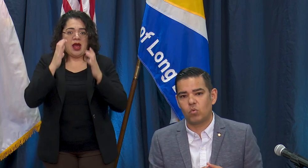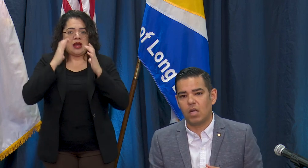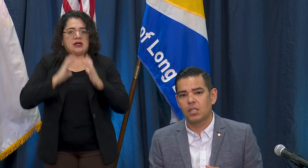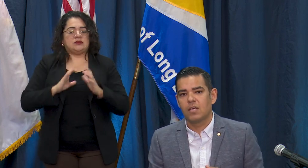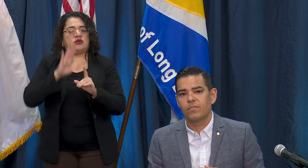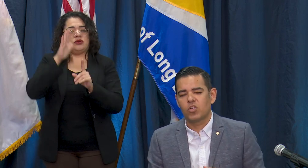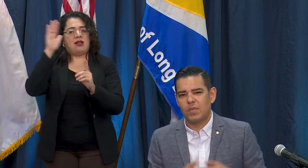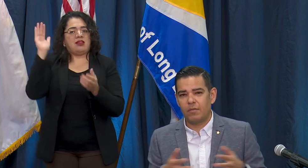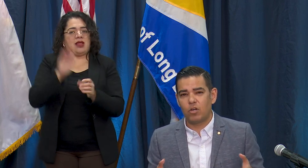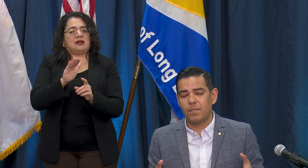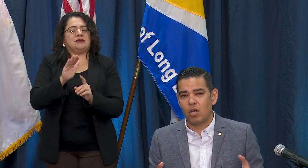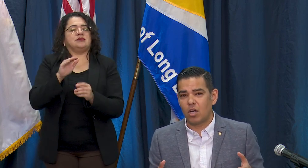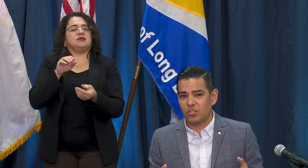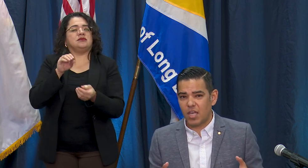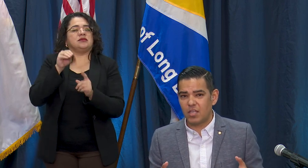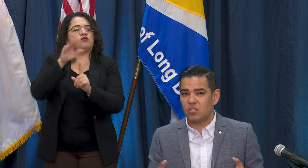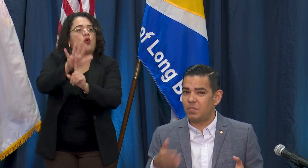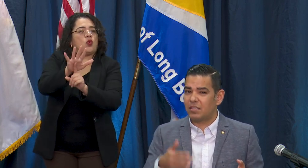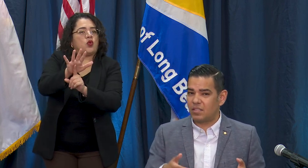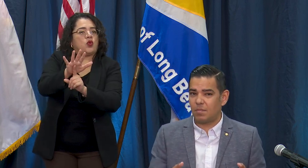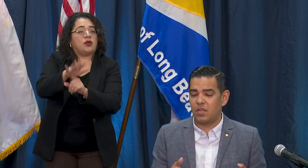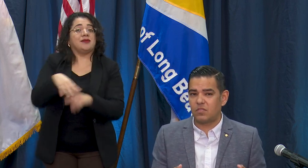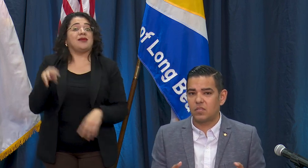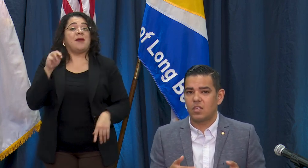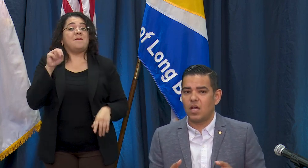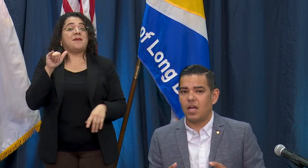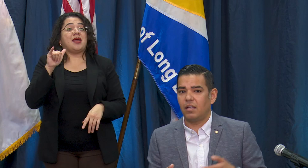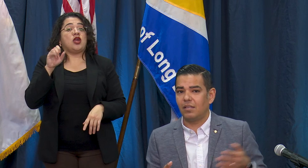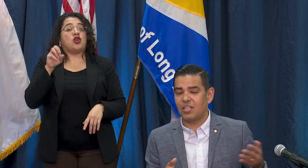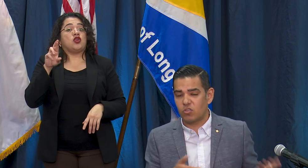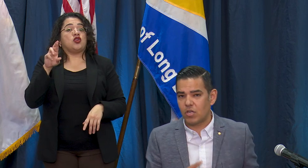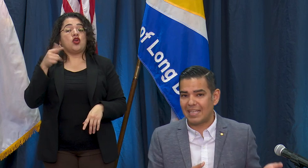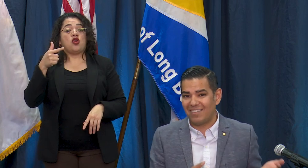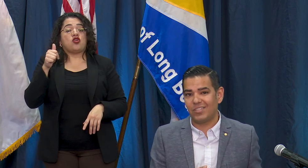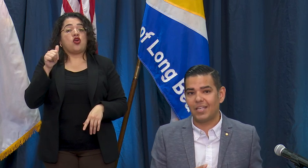well. You may have heard Mayor Garcetti speak to some of this yesterday evening